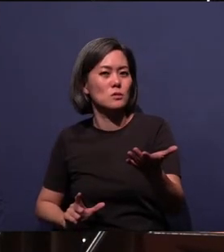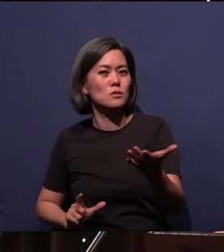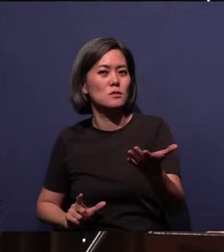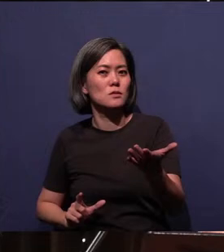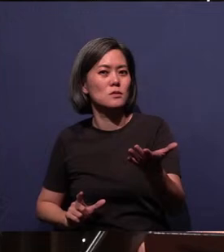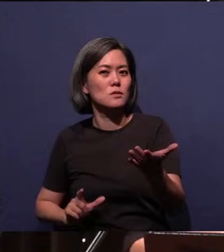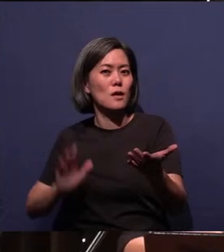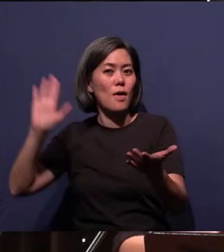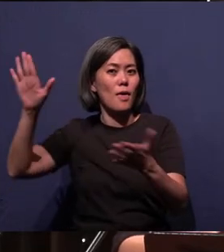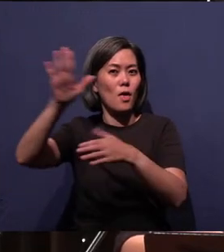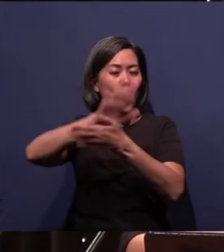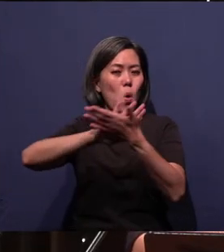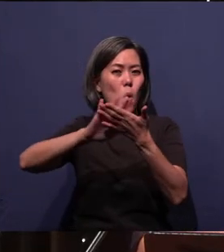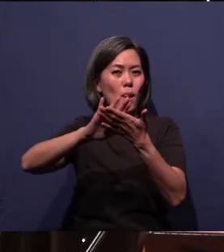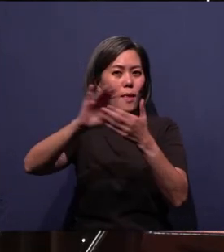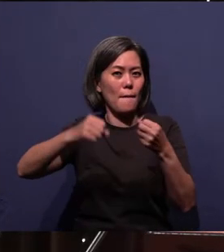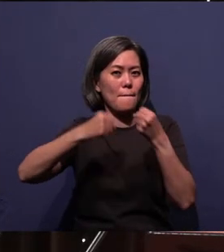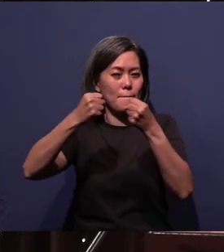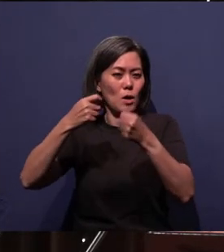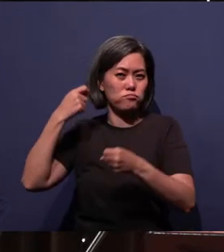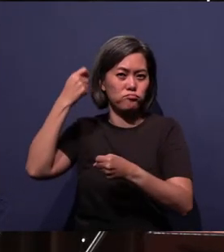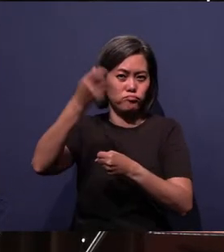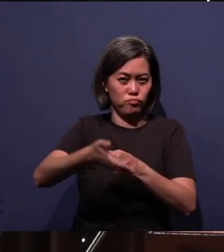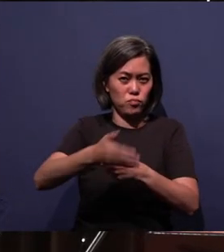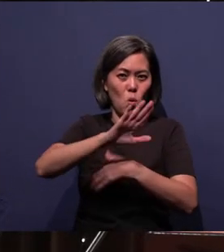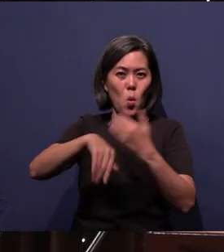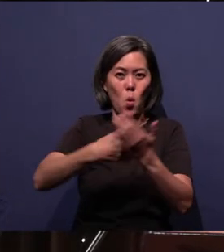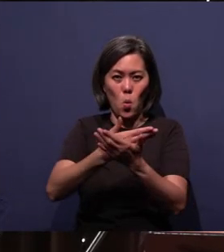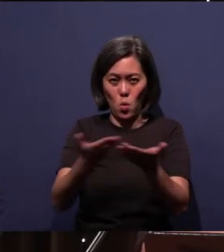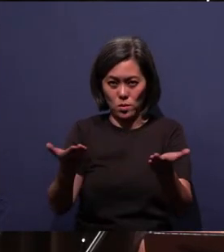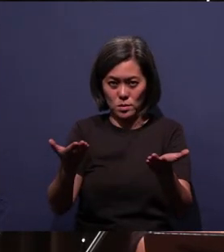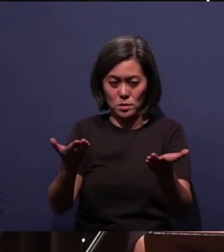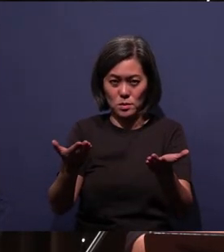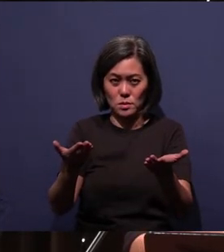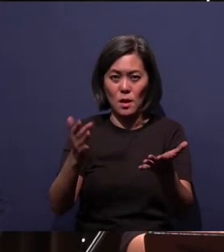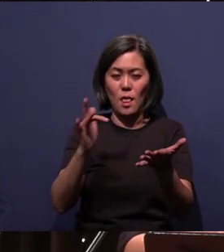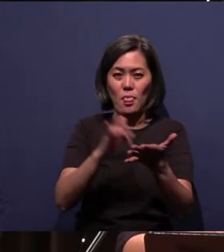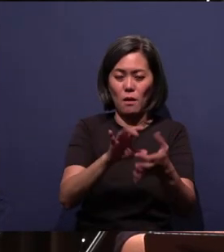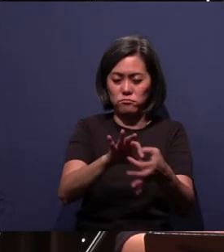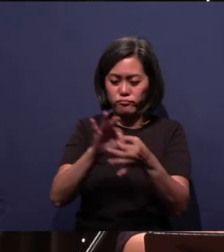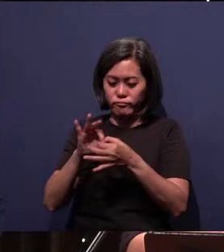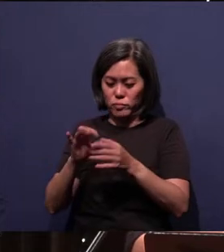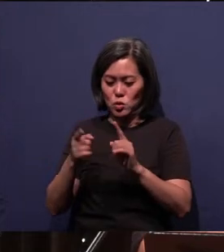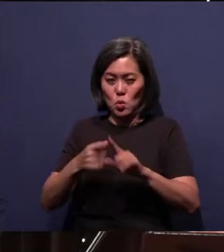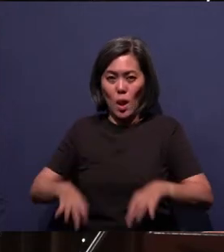His divine power has granted us all things that pertain to life and godliness